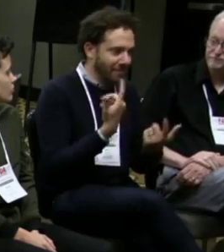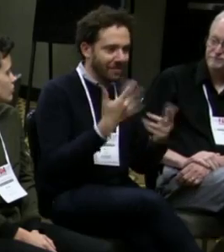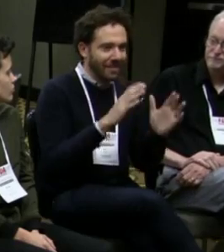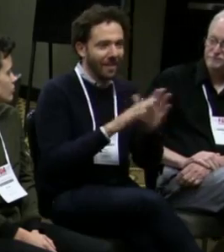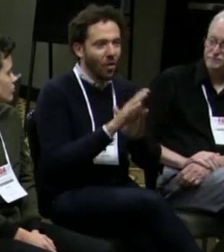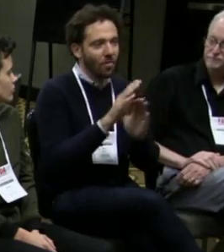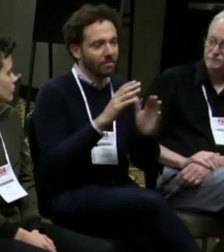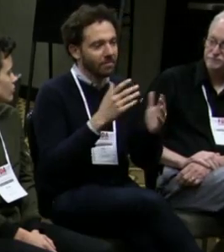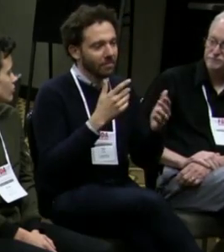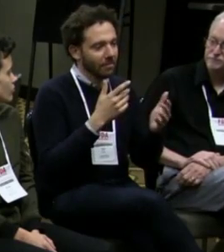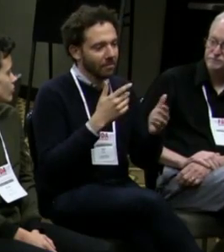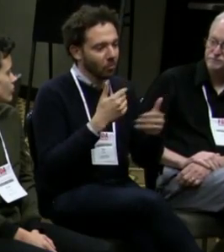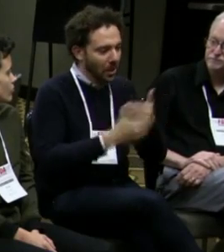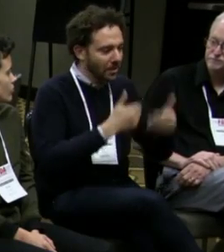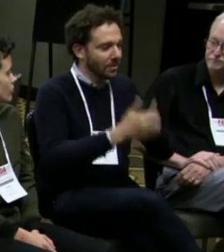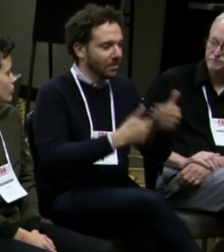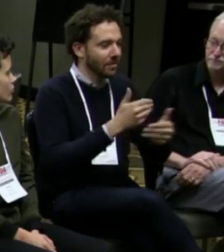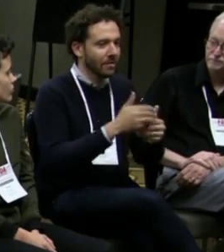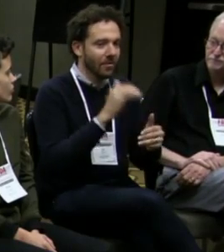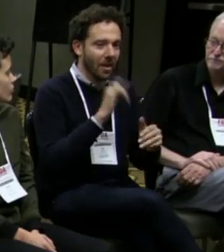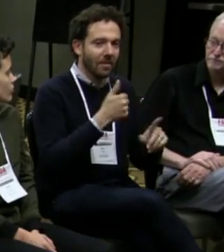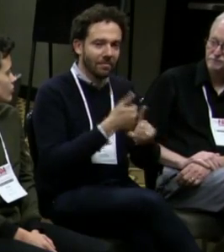(translator) Well, Deaf West has been around for 25 years,